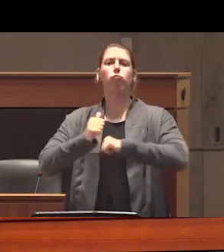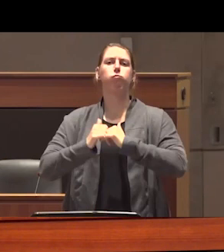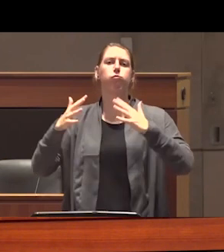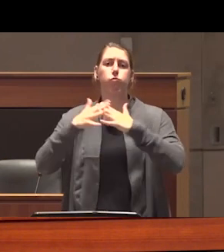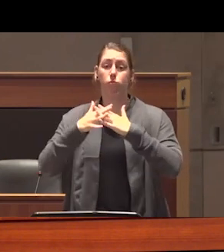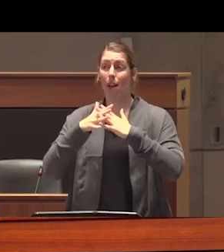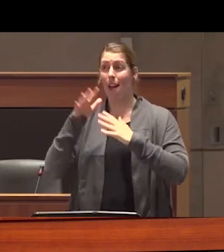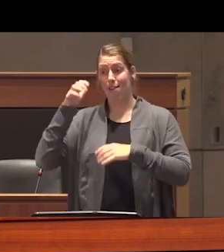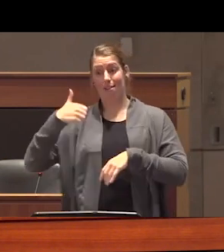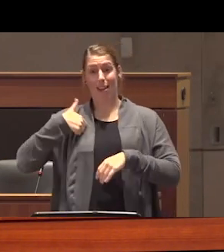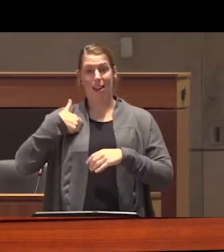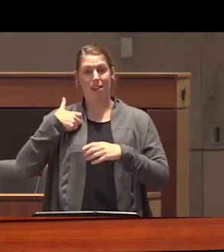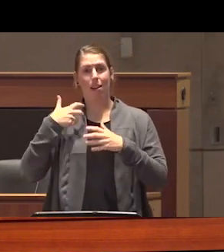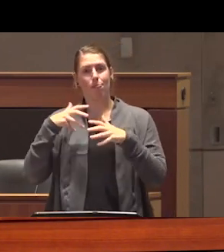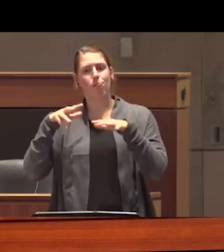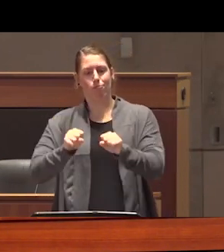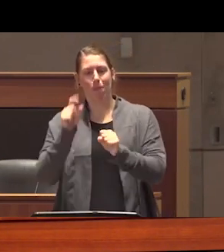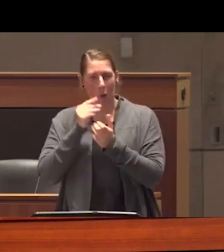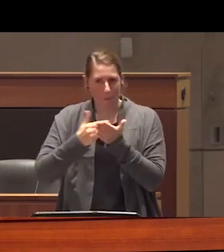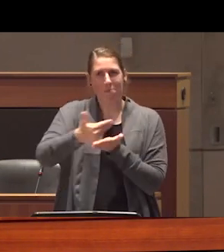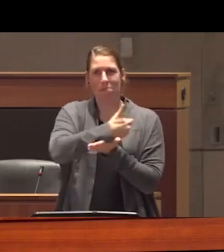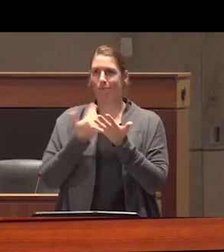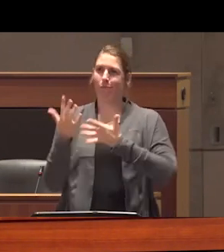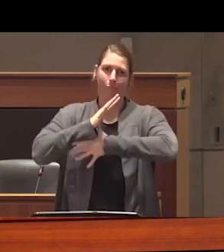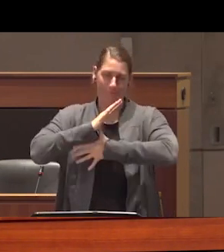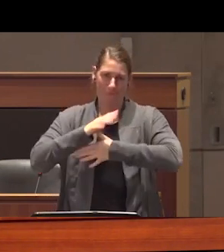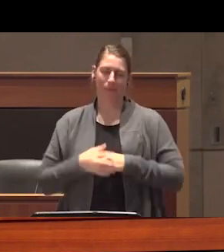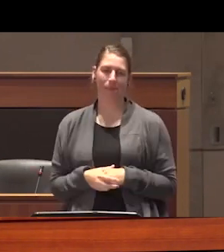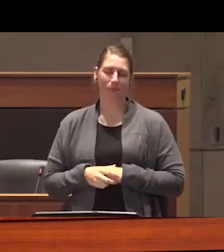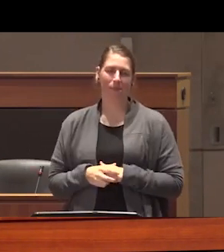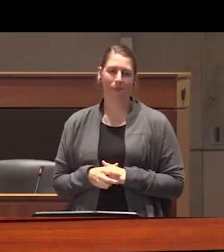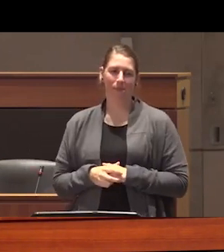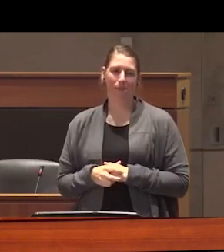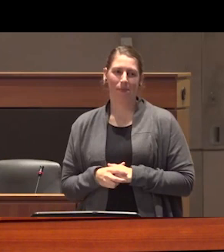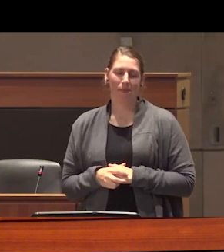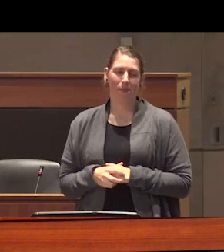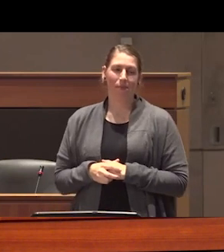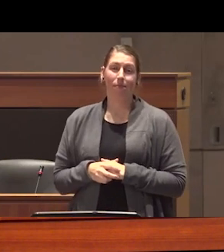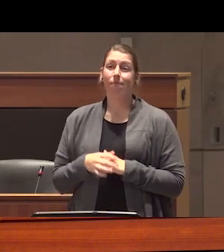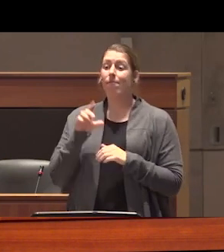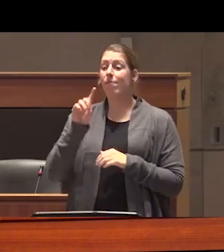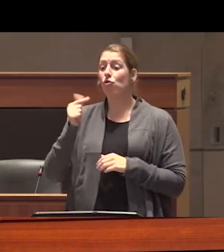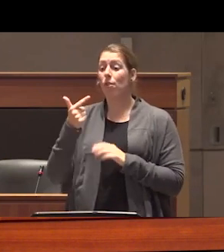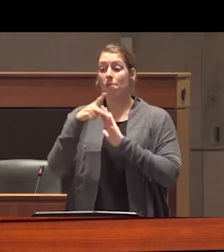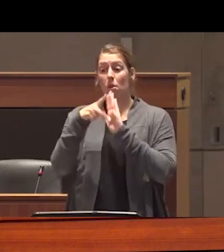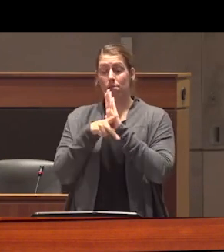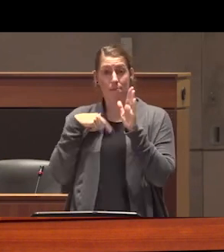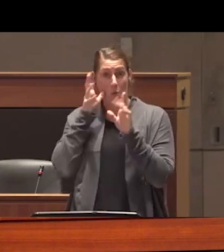in a global system of Monopoly capitalism and before launching into drug policy specifically